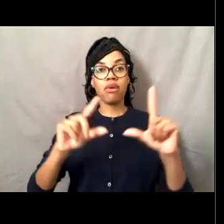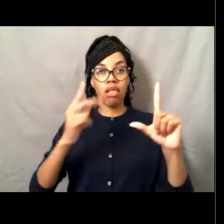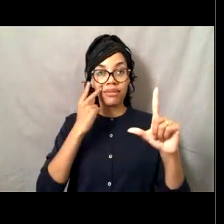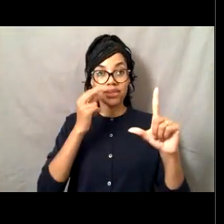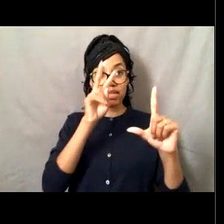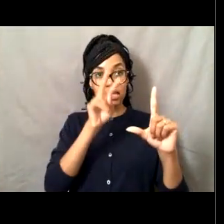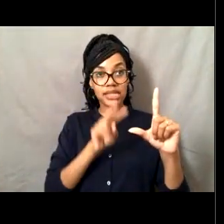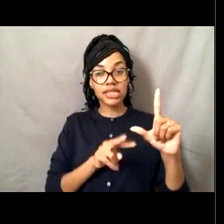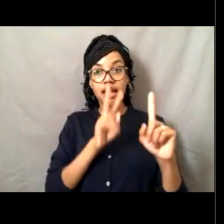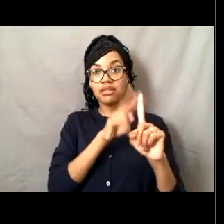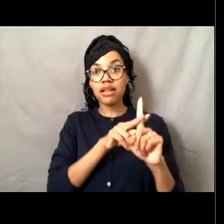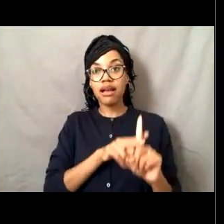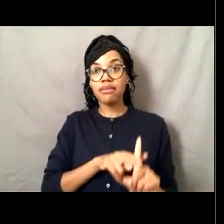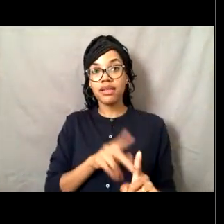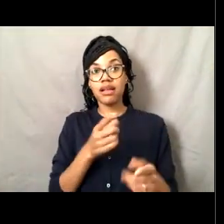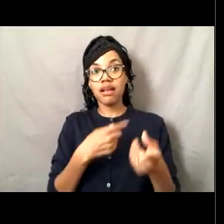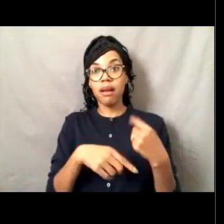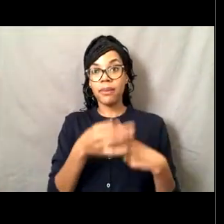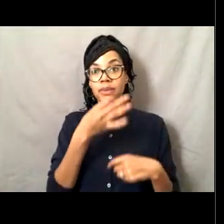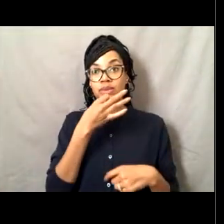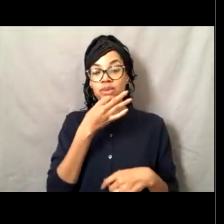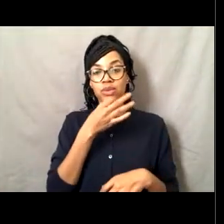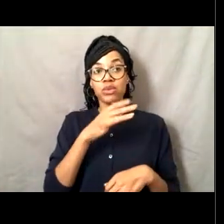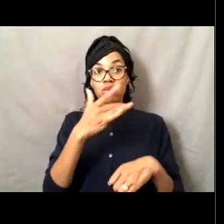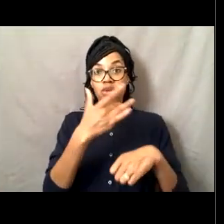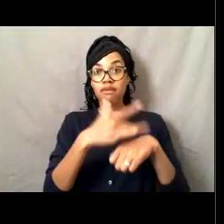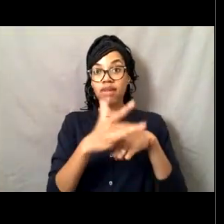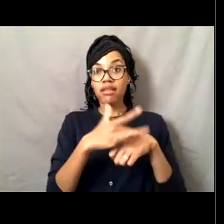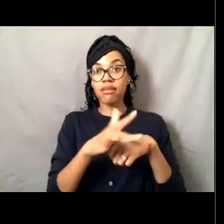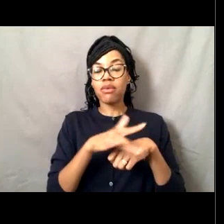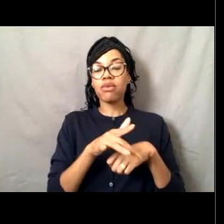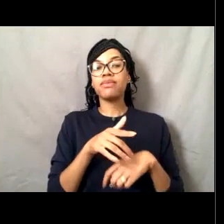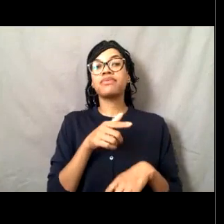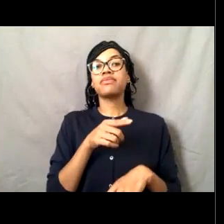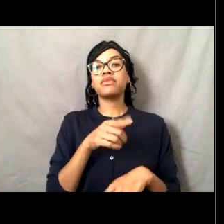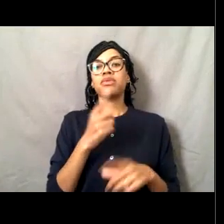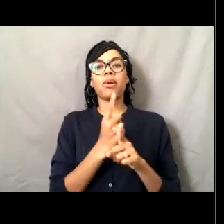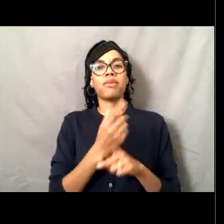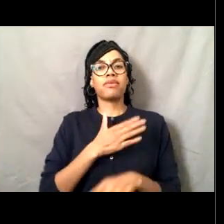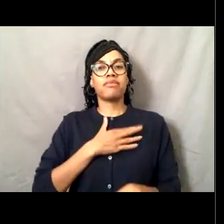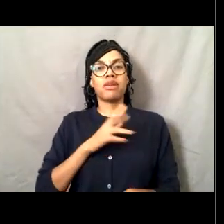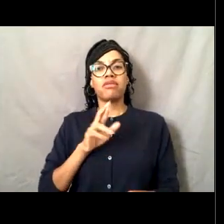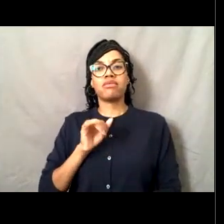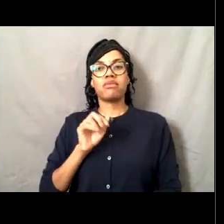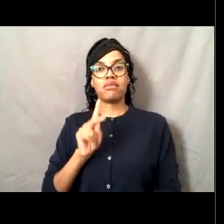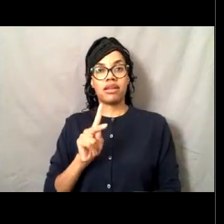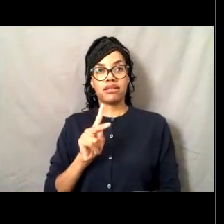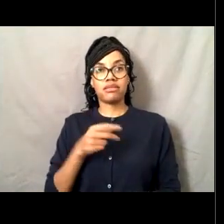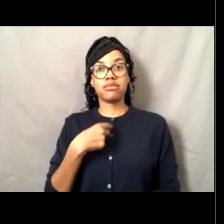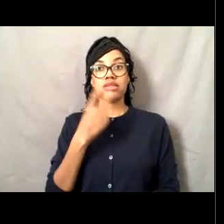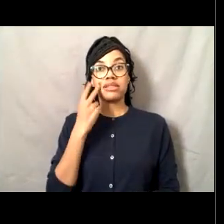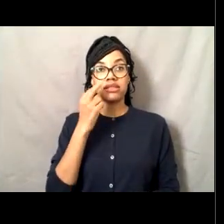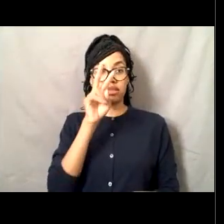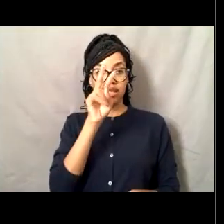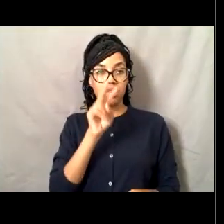or coming available that are appropriate for your rank. And you can select them.